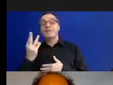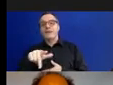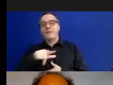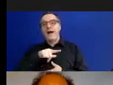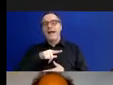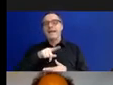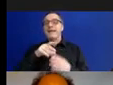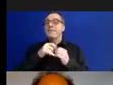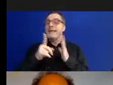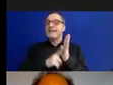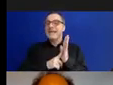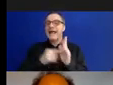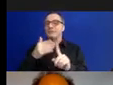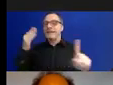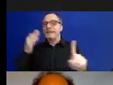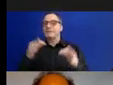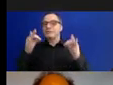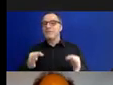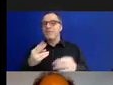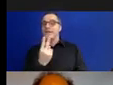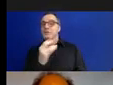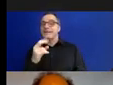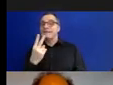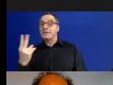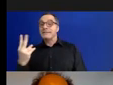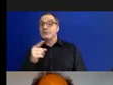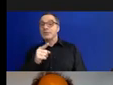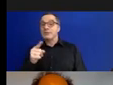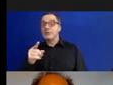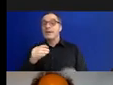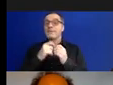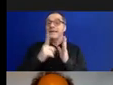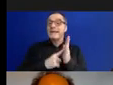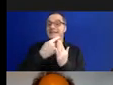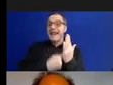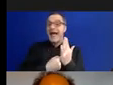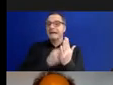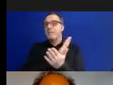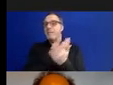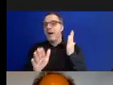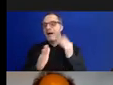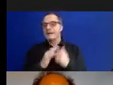formally recognised, and in 2022 when the BSL Act was passed. The struggle continues